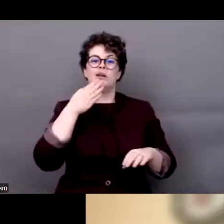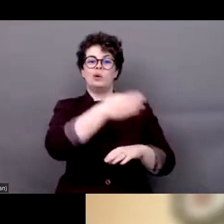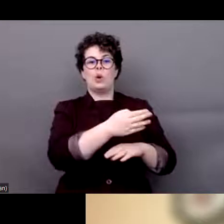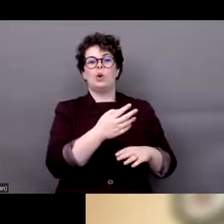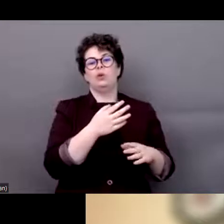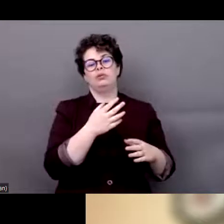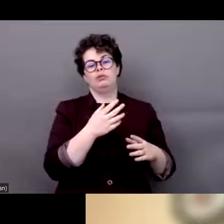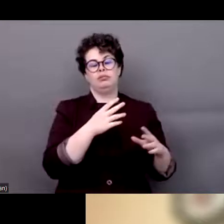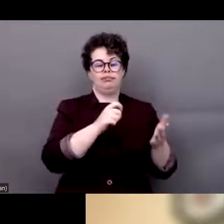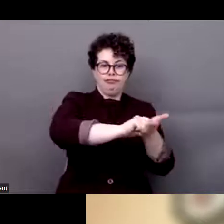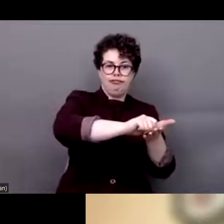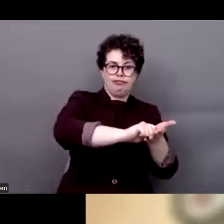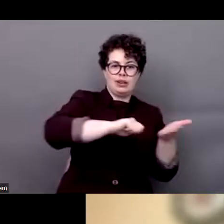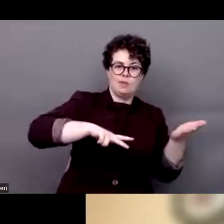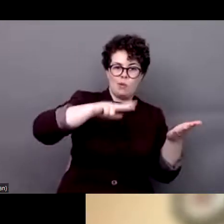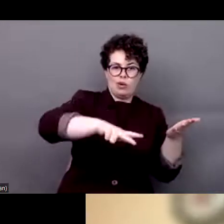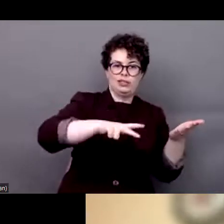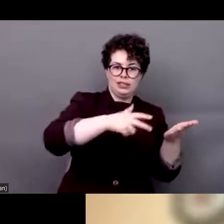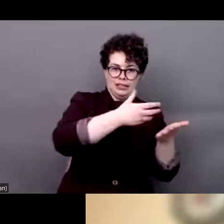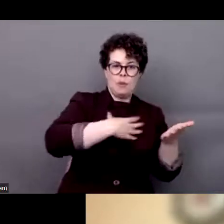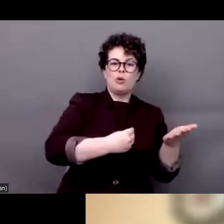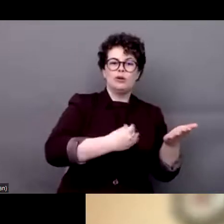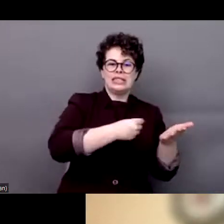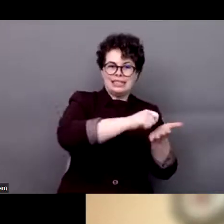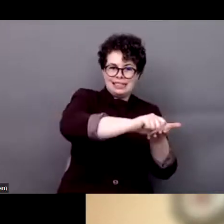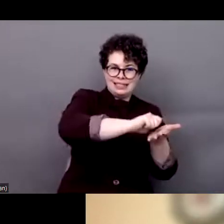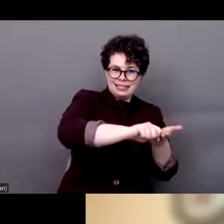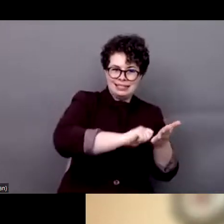also inclusive schools who are -- that are schools for only